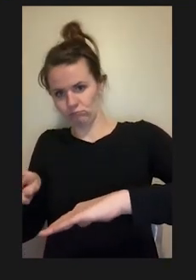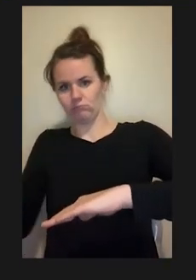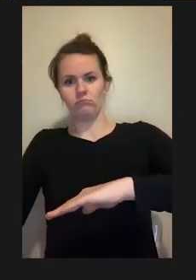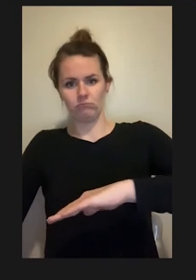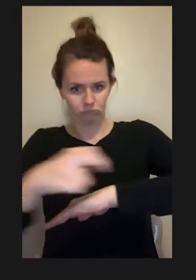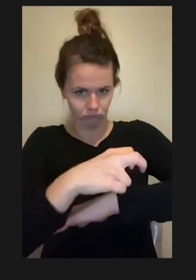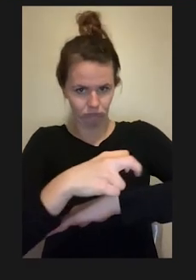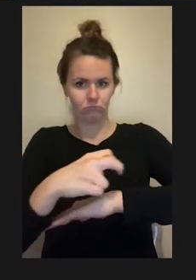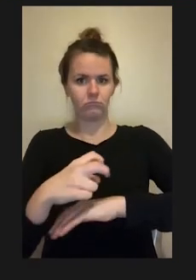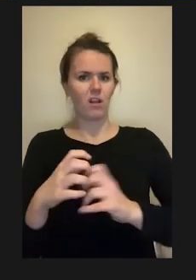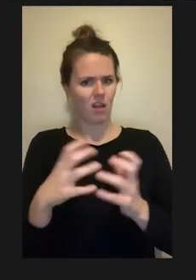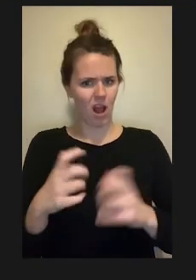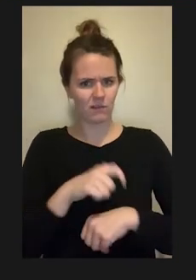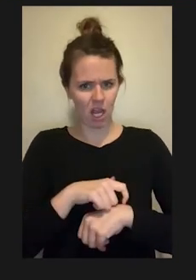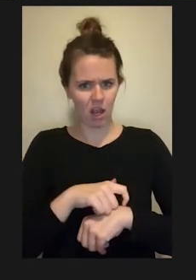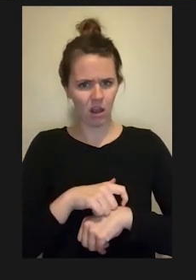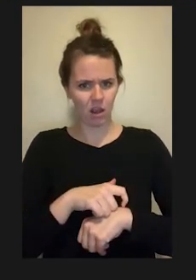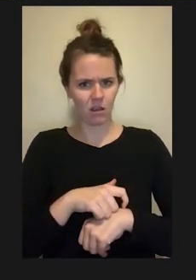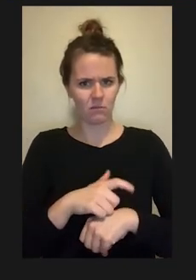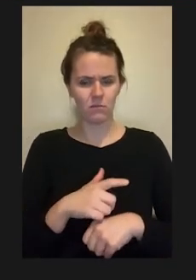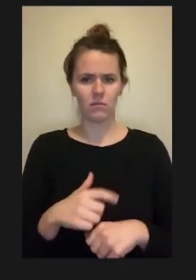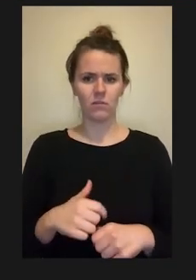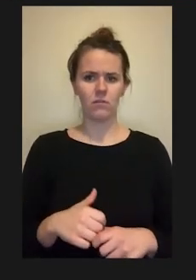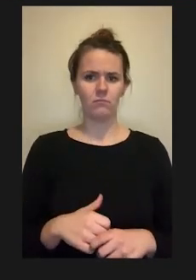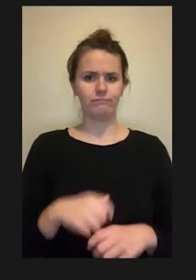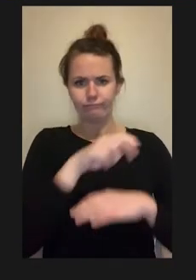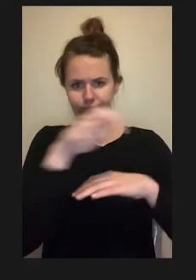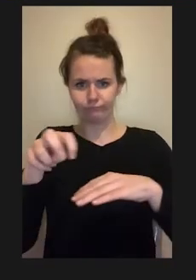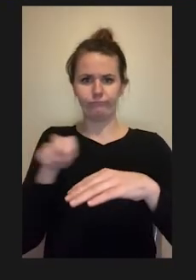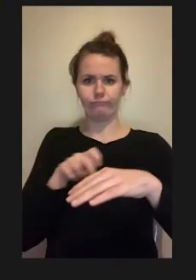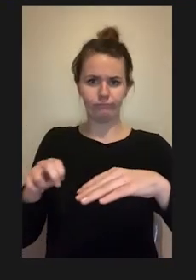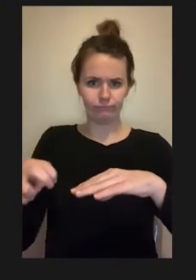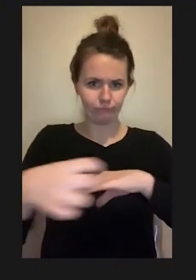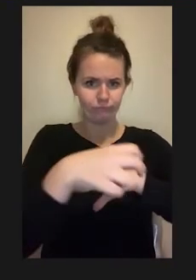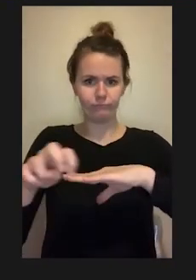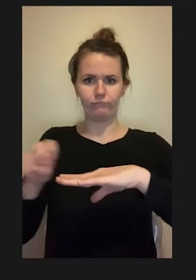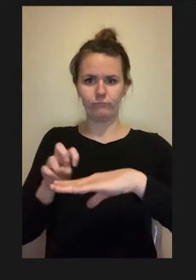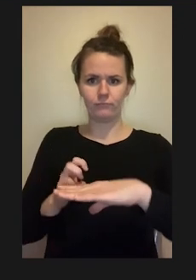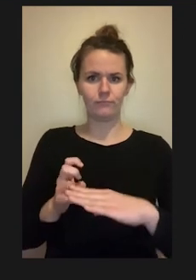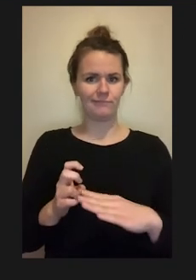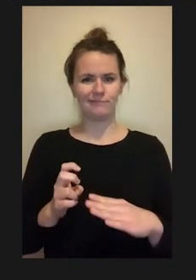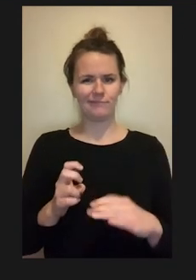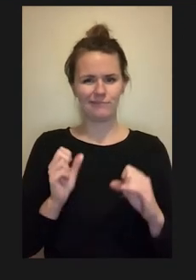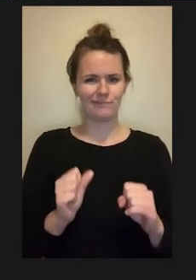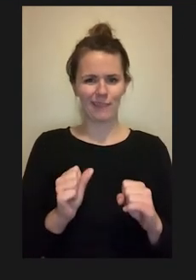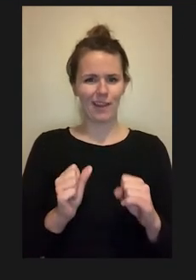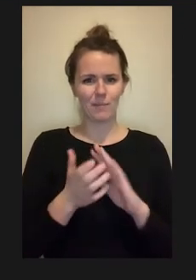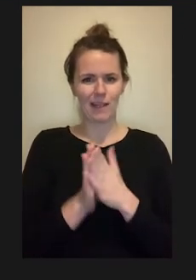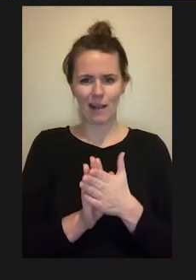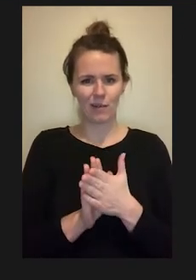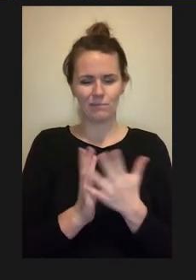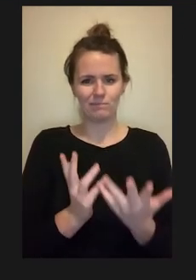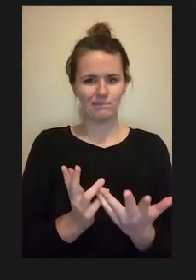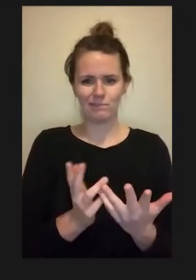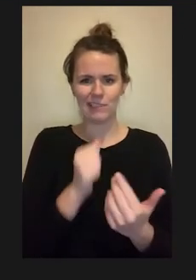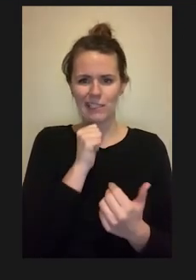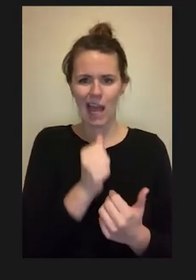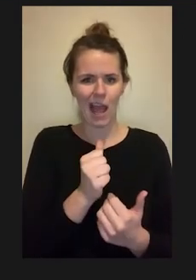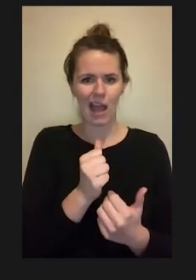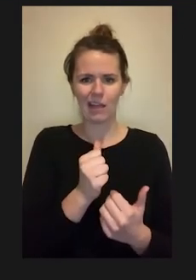reposition the wheelchair.Doing that several times can be very inefficient and tiresome.